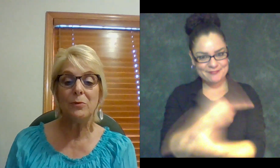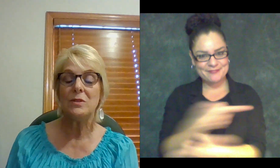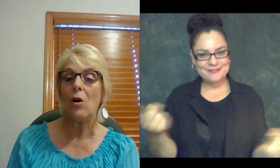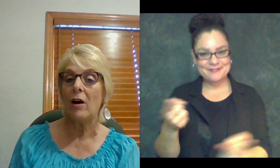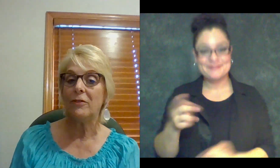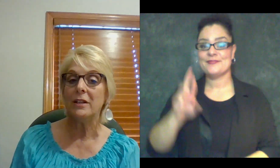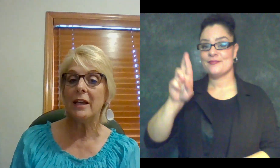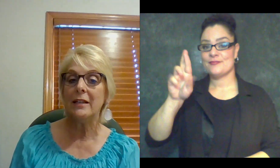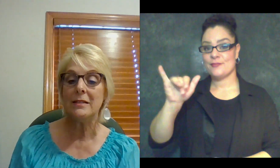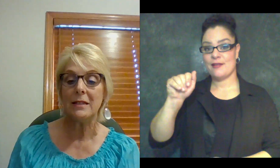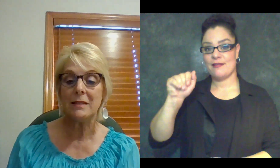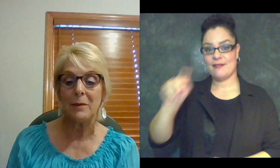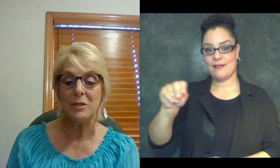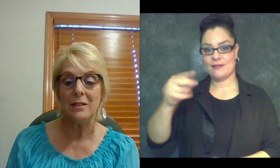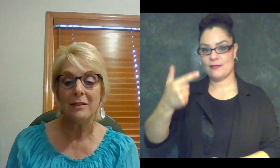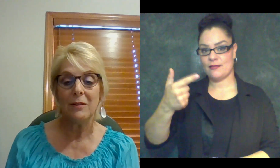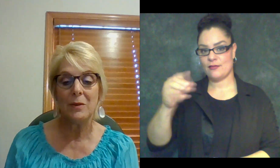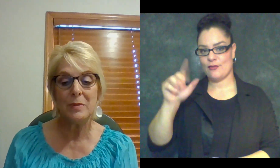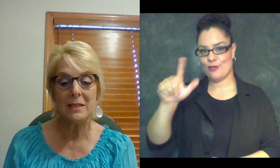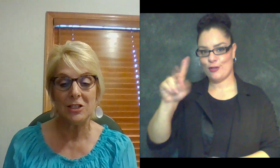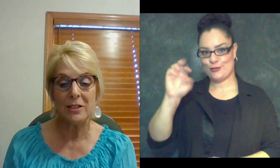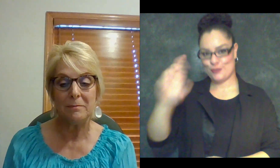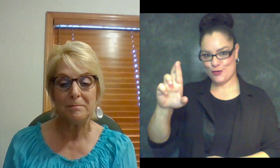offered and has accepted the position.